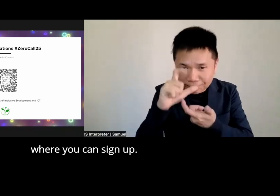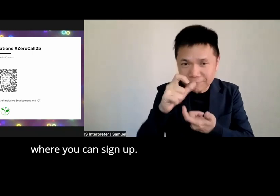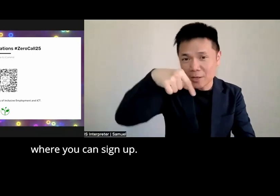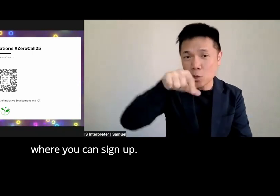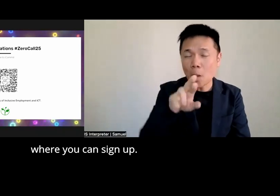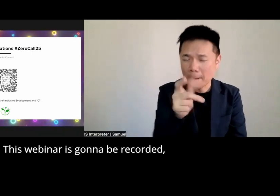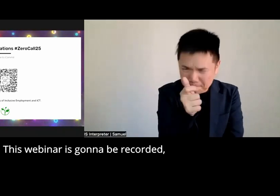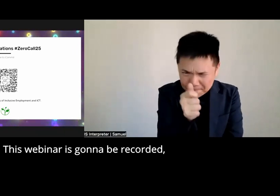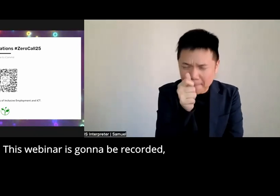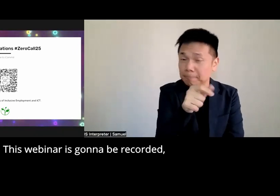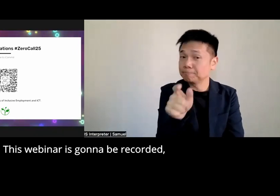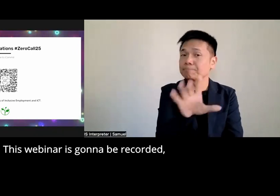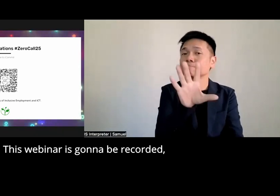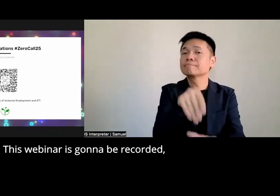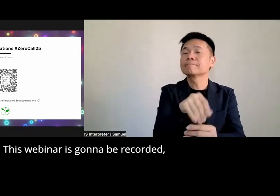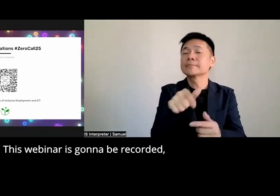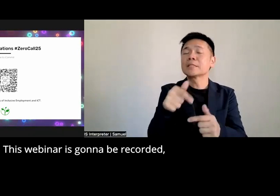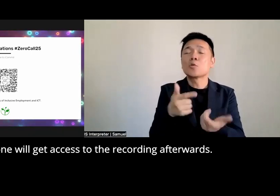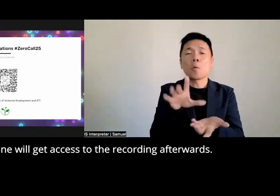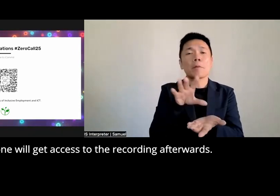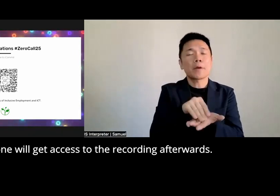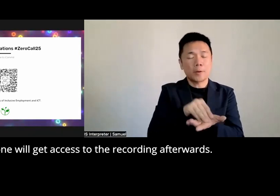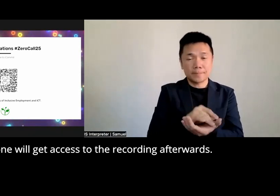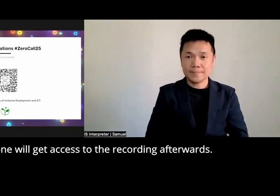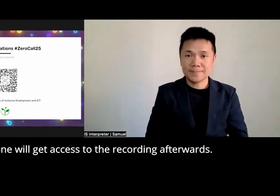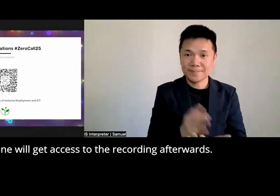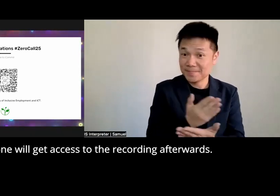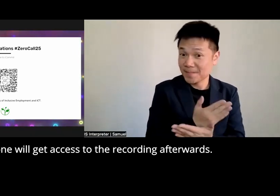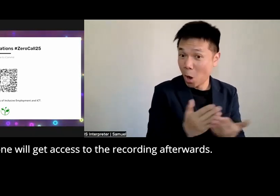up uh this webinar is going to be Rec recorded So everyone will get access to the recording